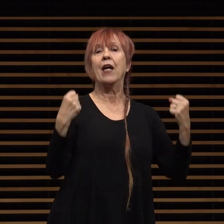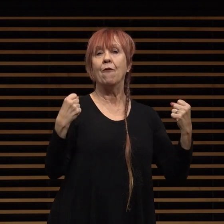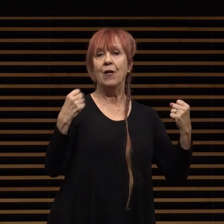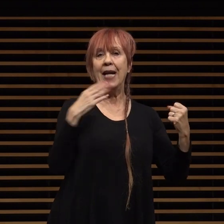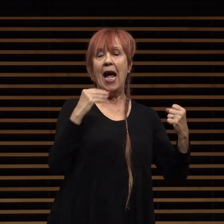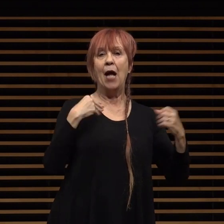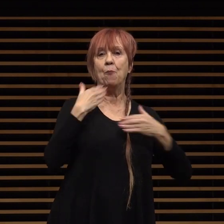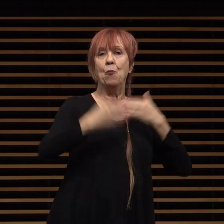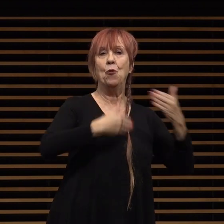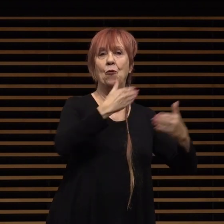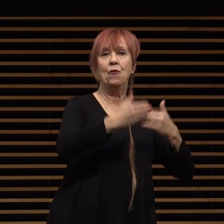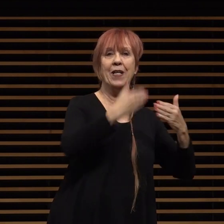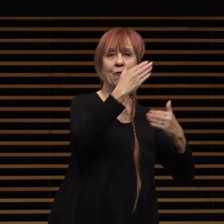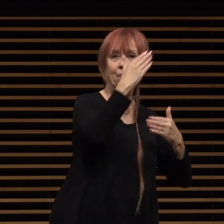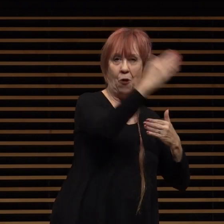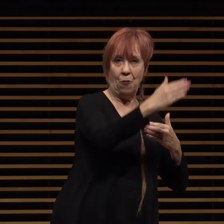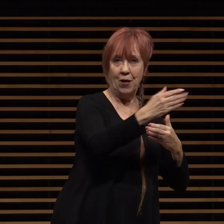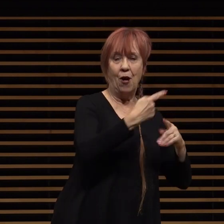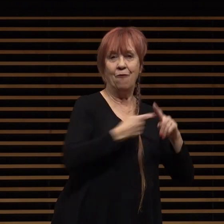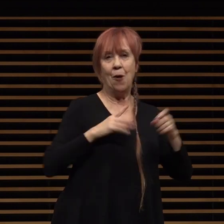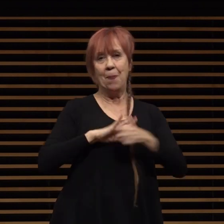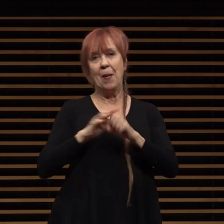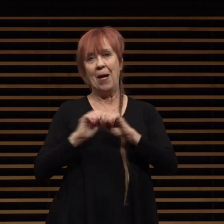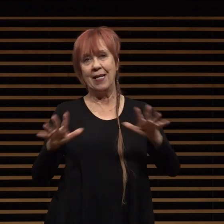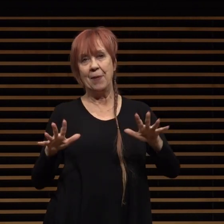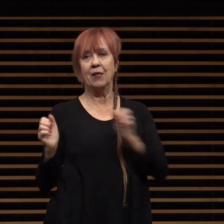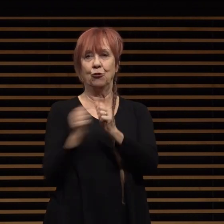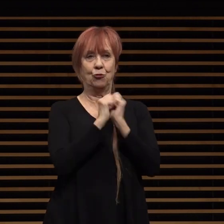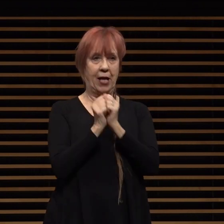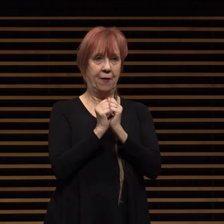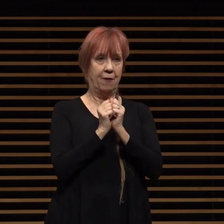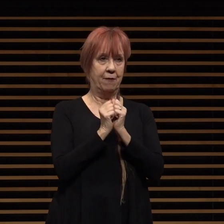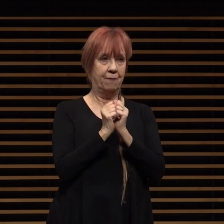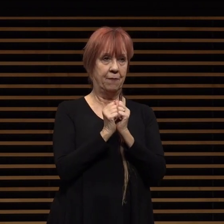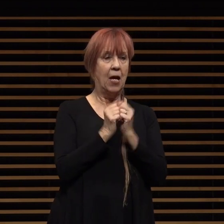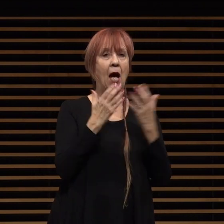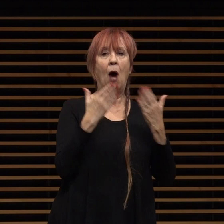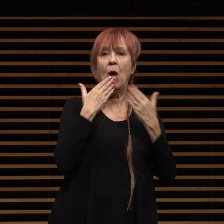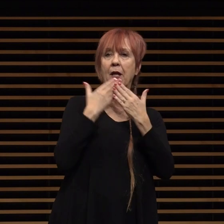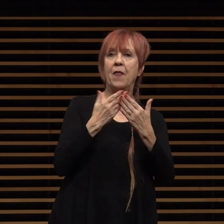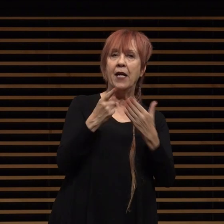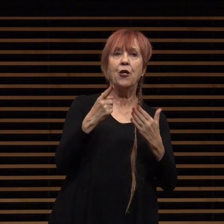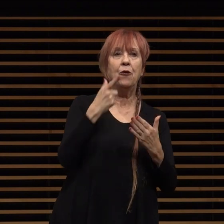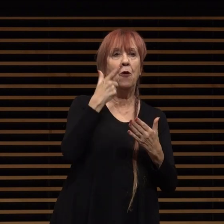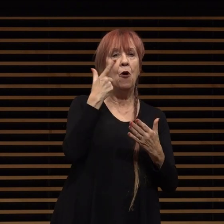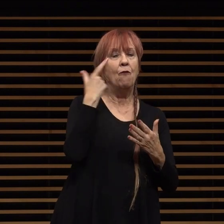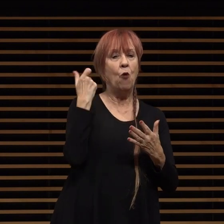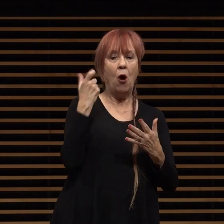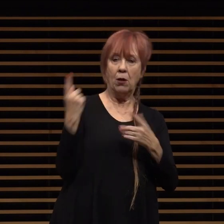the pandemic together i want to thank all of you for having